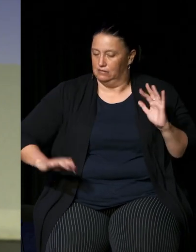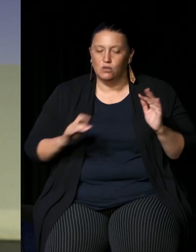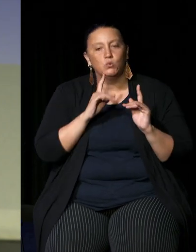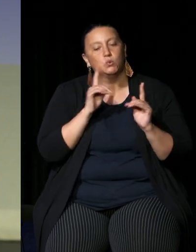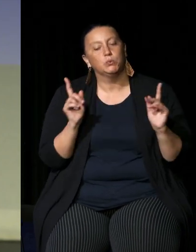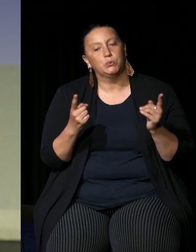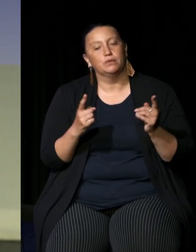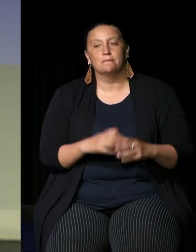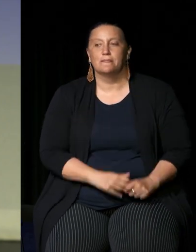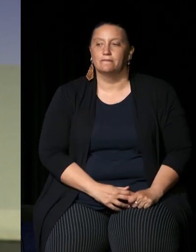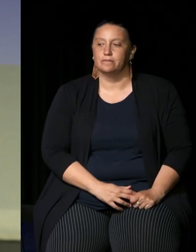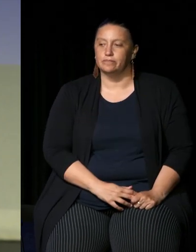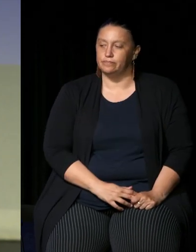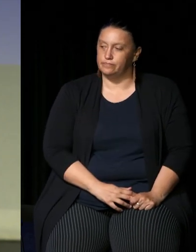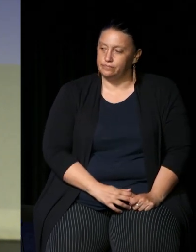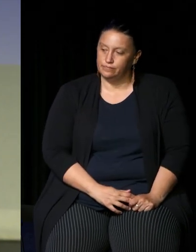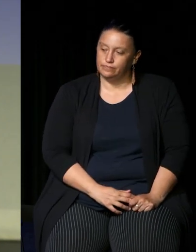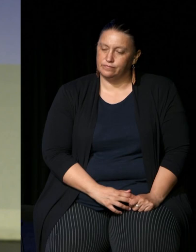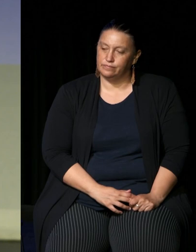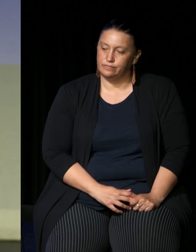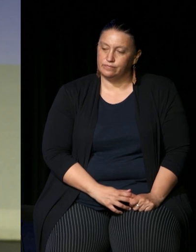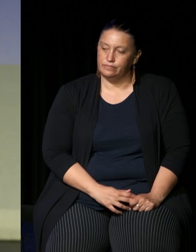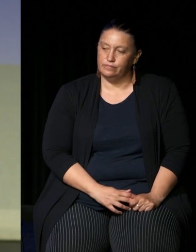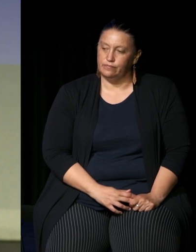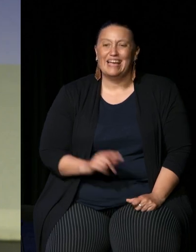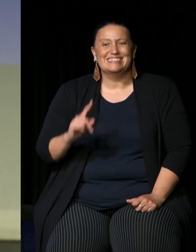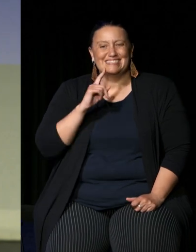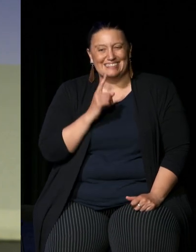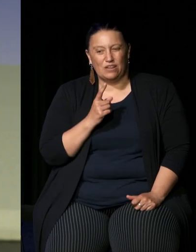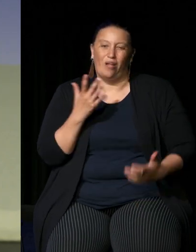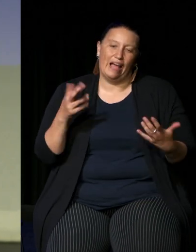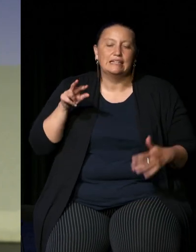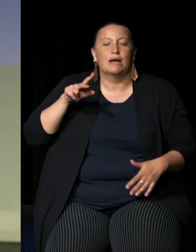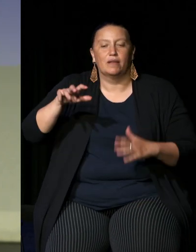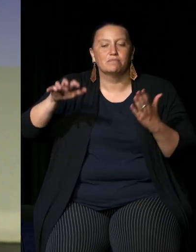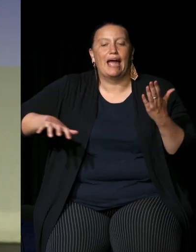longest paragraph um so he says I mean it's a couple of pages as long as advice but he says